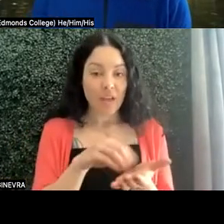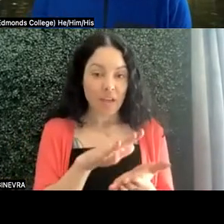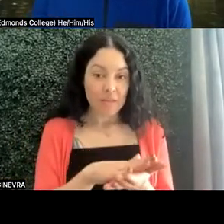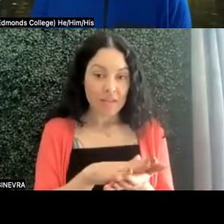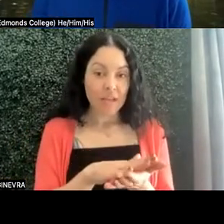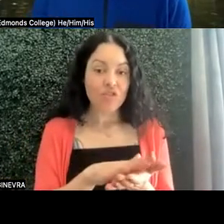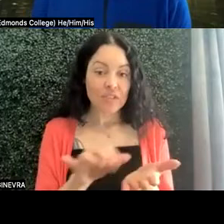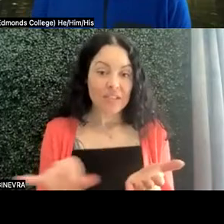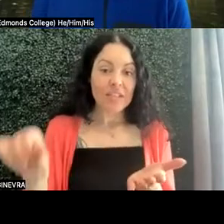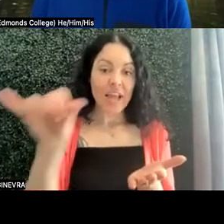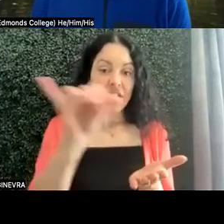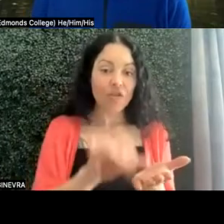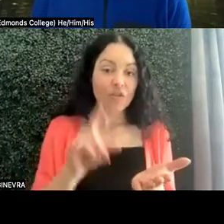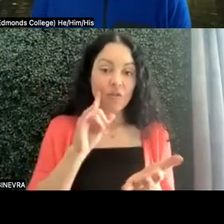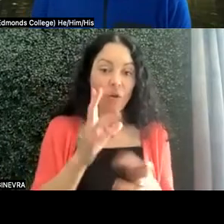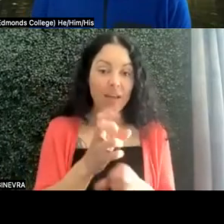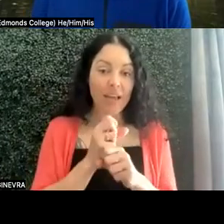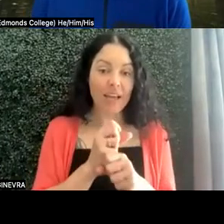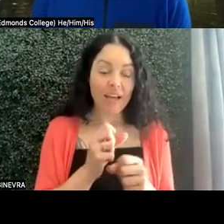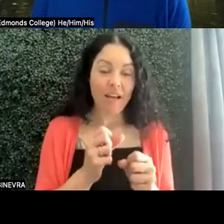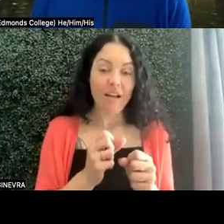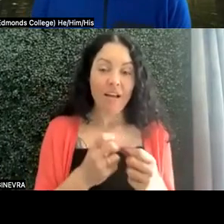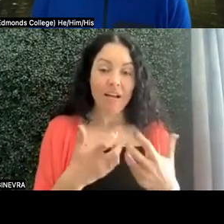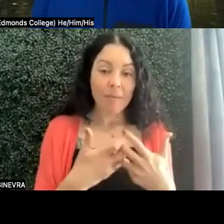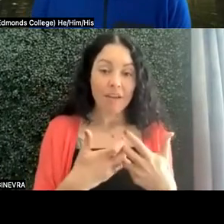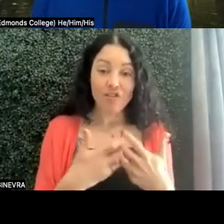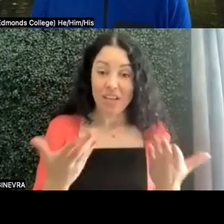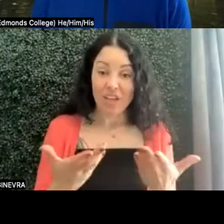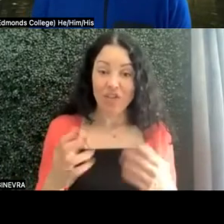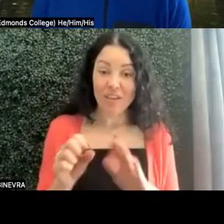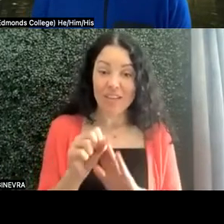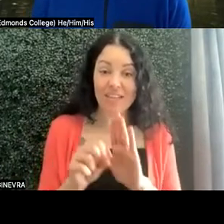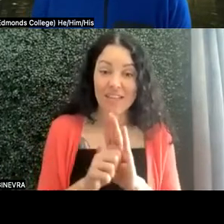for receiving accommodations, at least in the state of Washington, each school